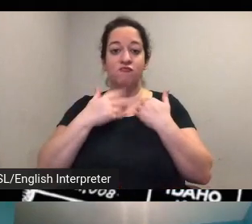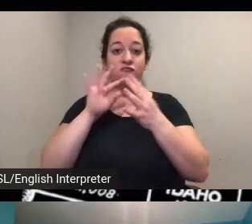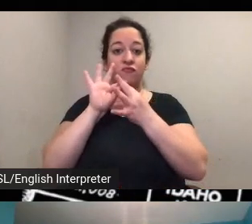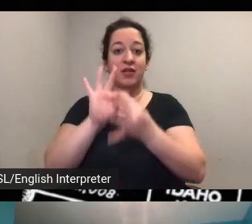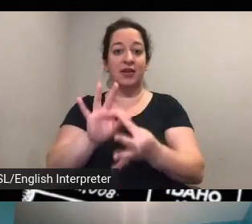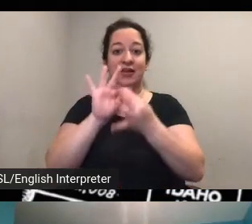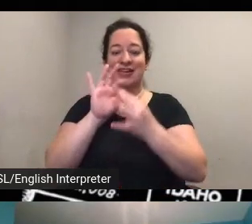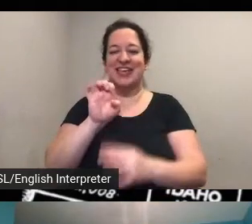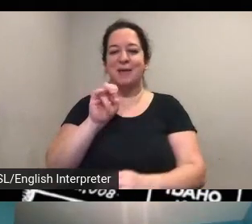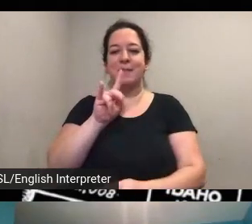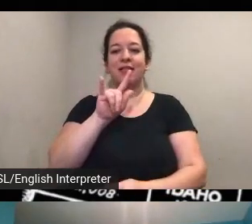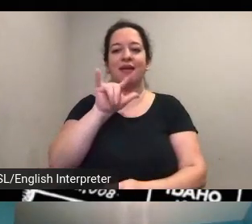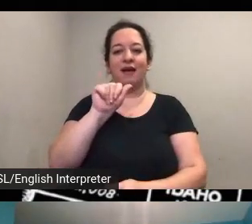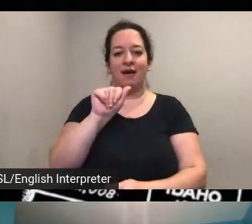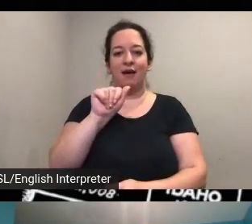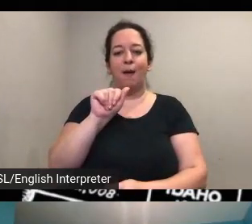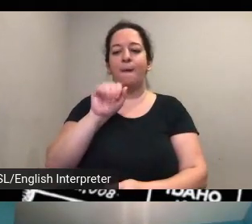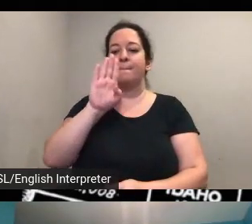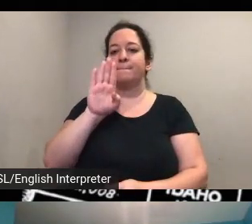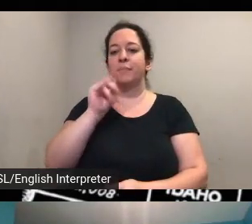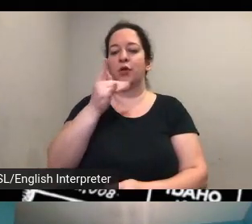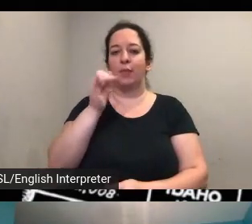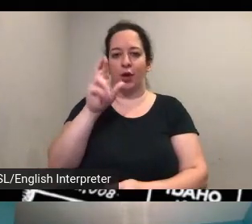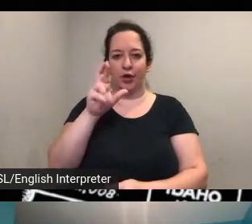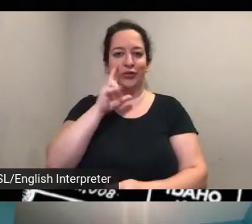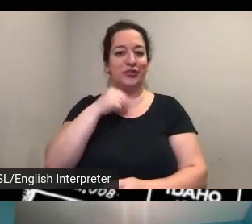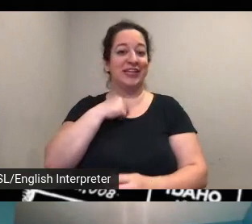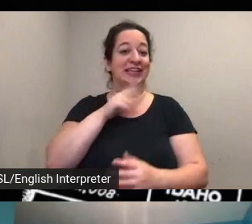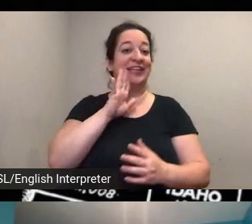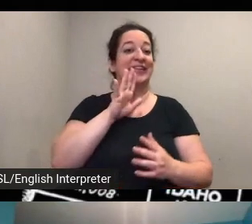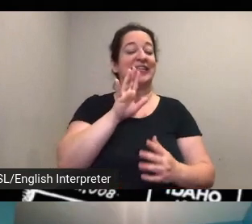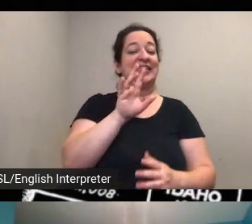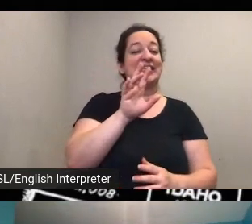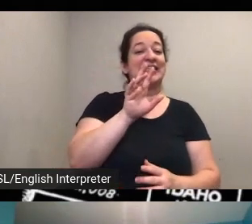was a lead in both the temperance and suffragette movements and editor of